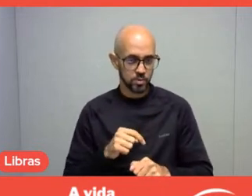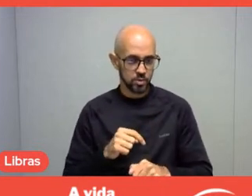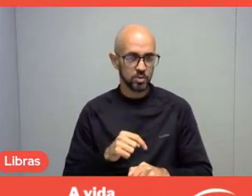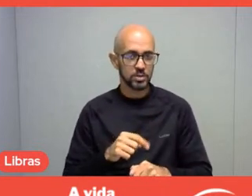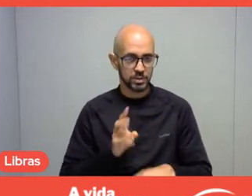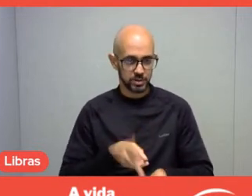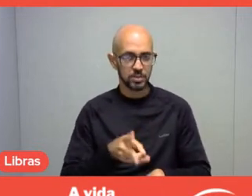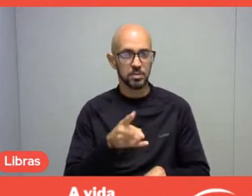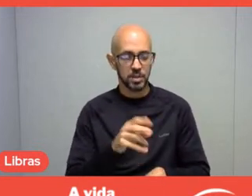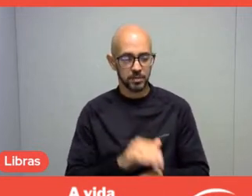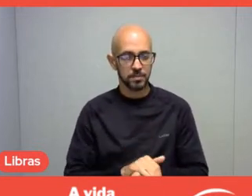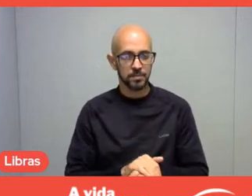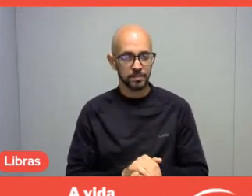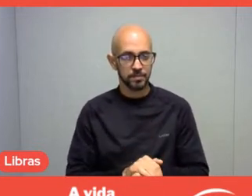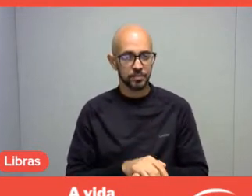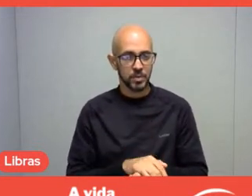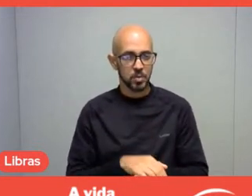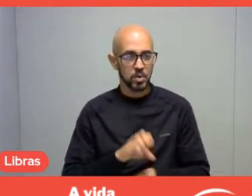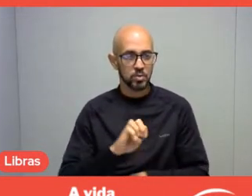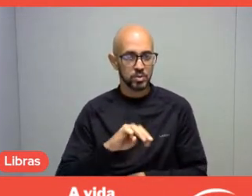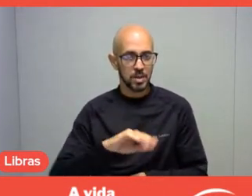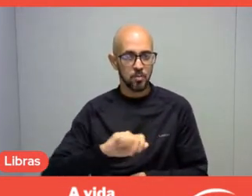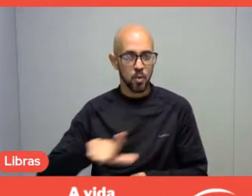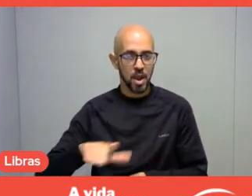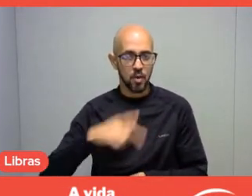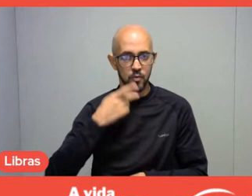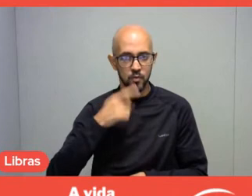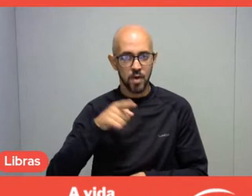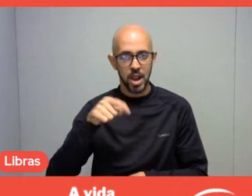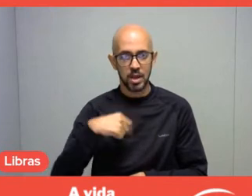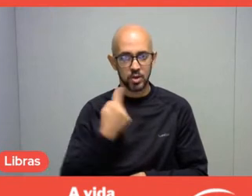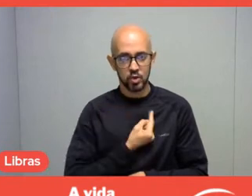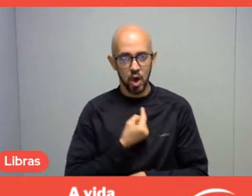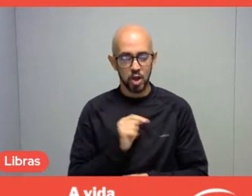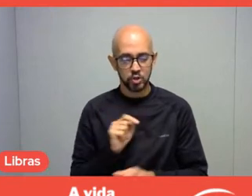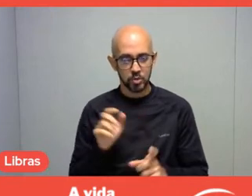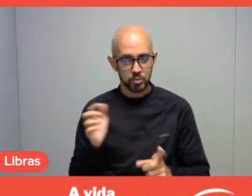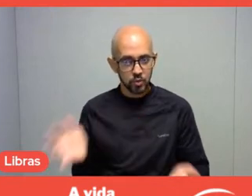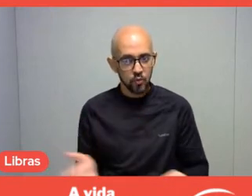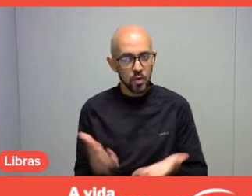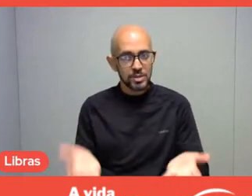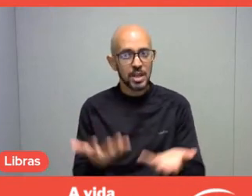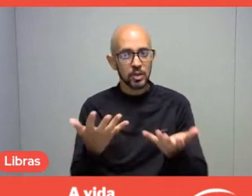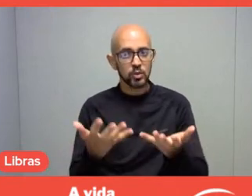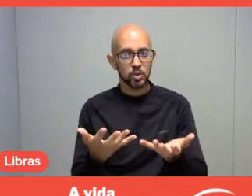And so, when Samuel said that we are people sensitizers, I believe in it too.